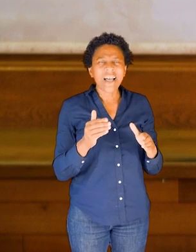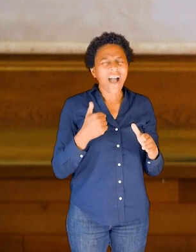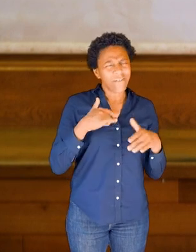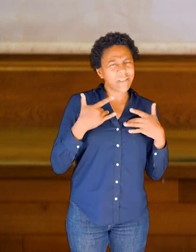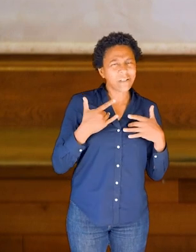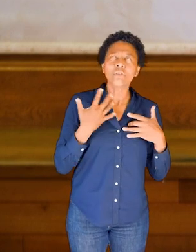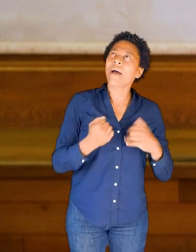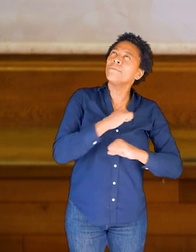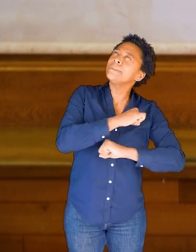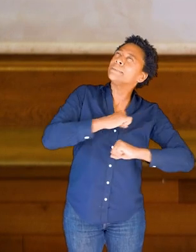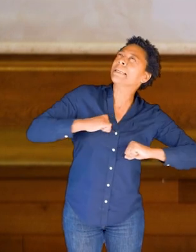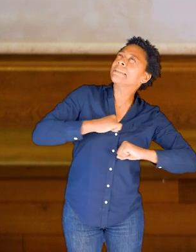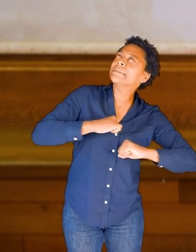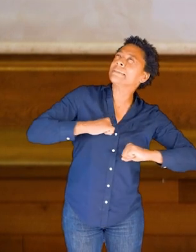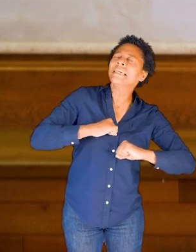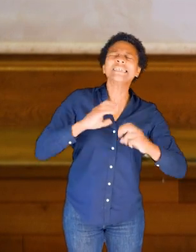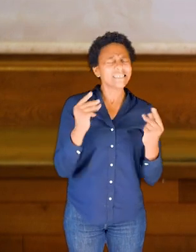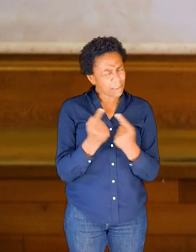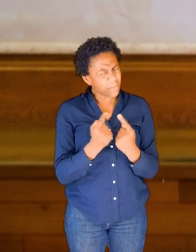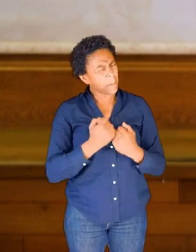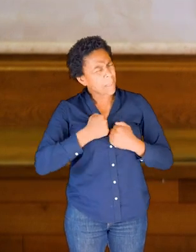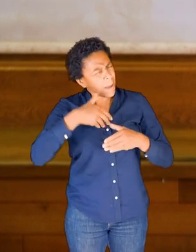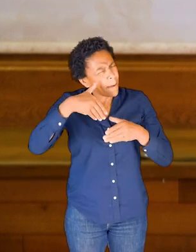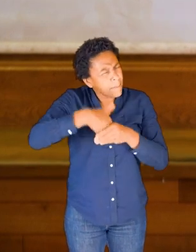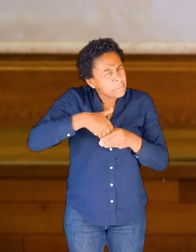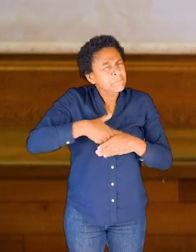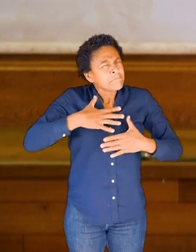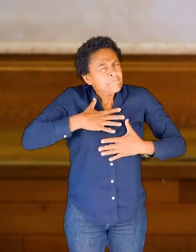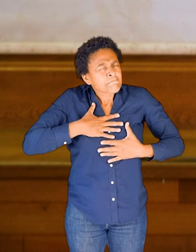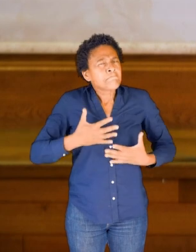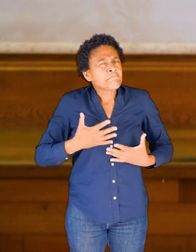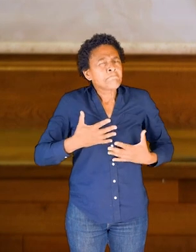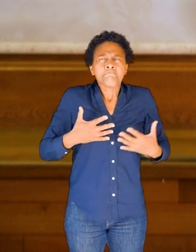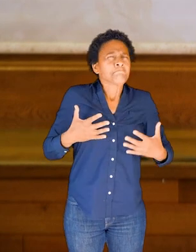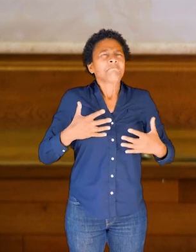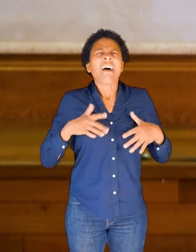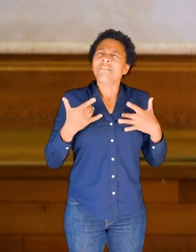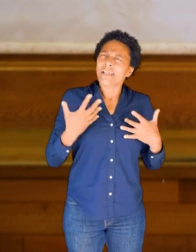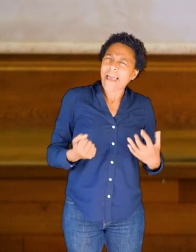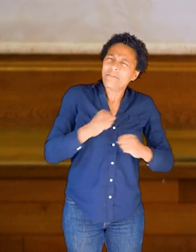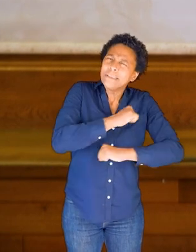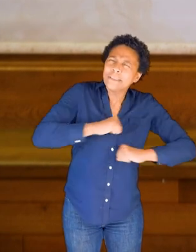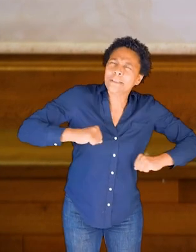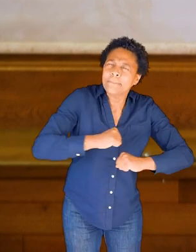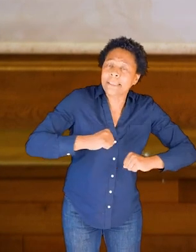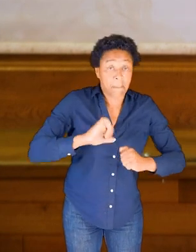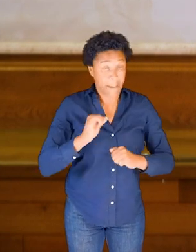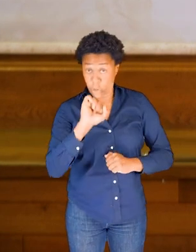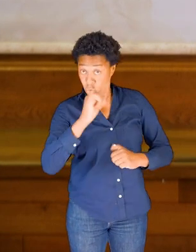that there's space also. It does something in my body. It might do something very different in your body, but we’ll just spend